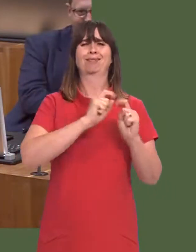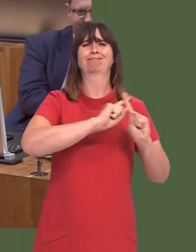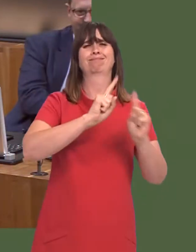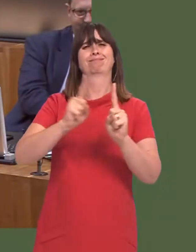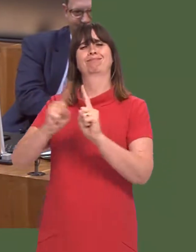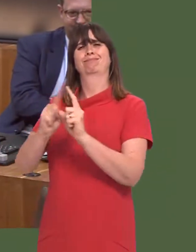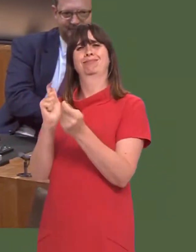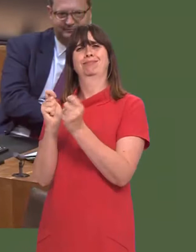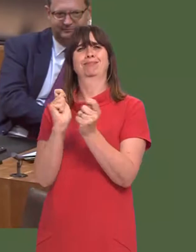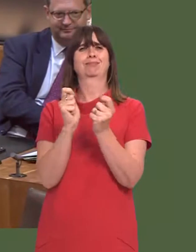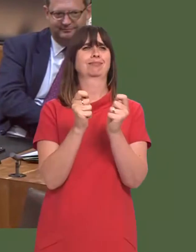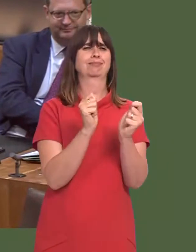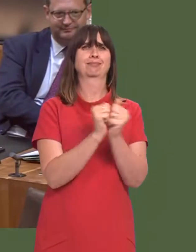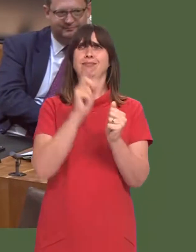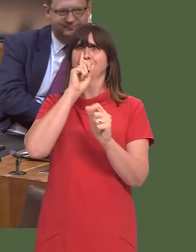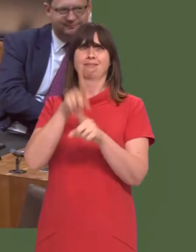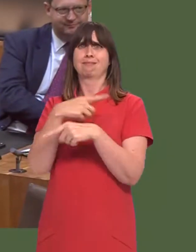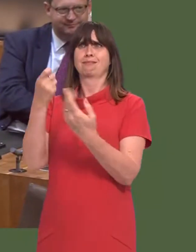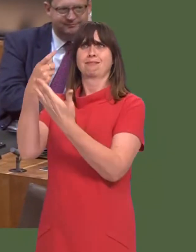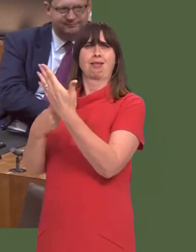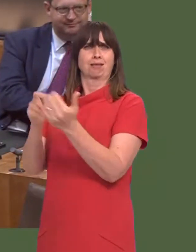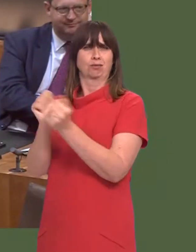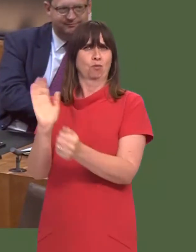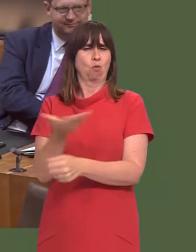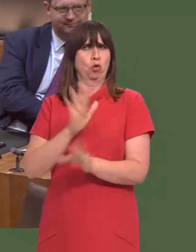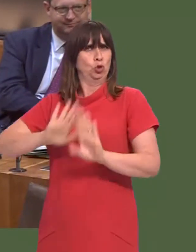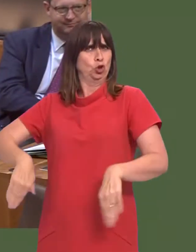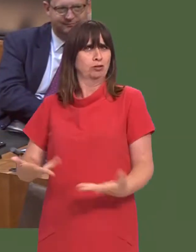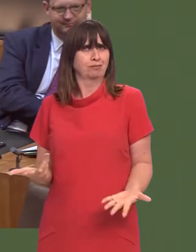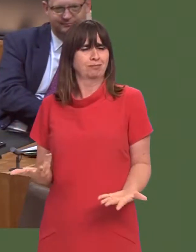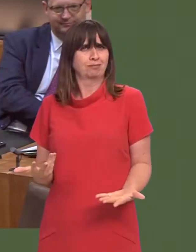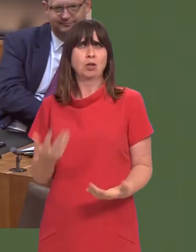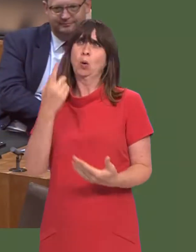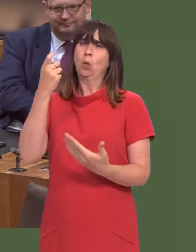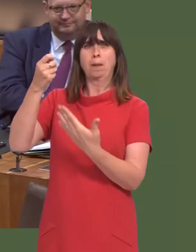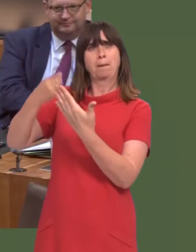course there are variations across Europe. And nor should it be the case that one size should fit all, nor should it be the case